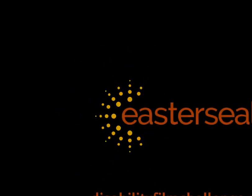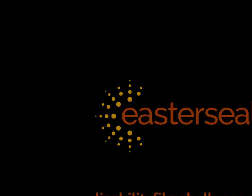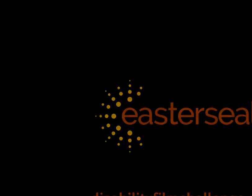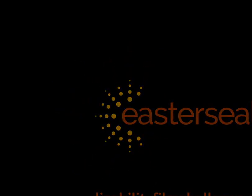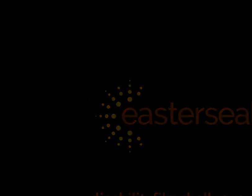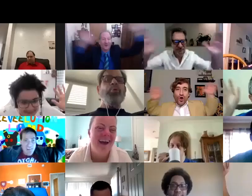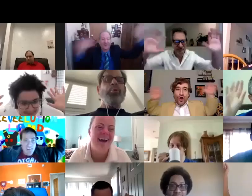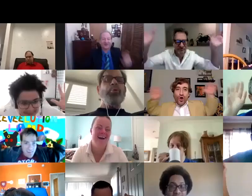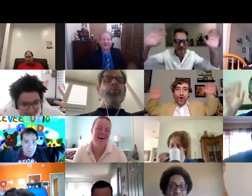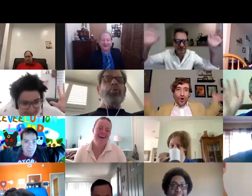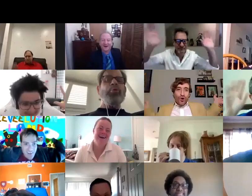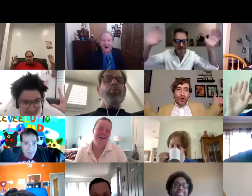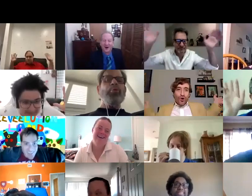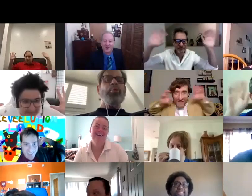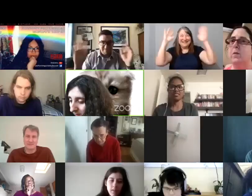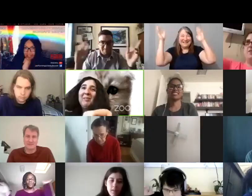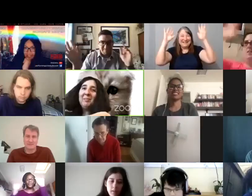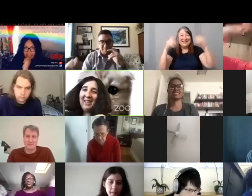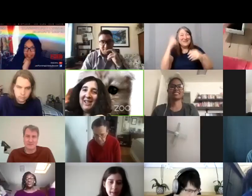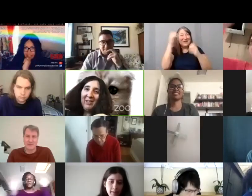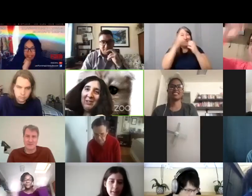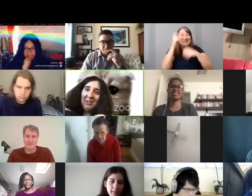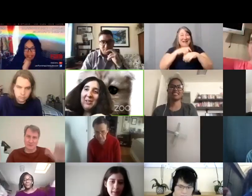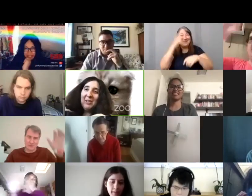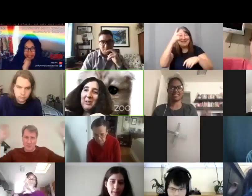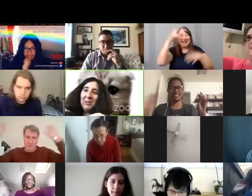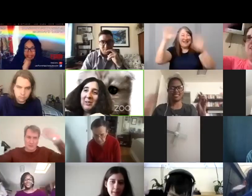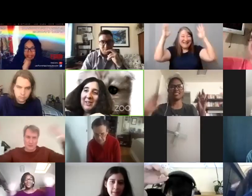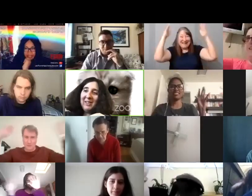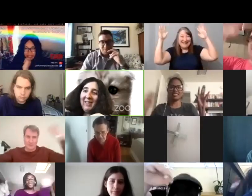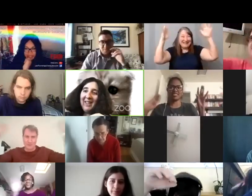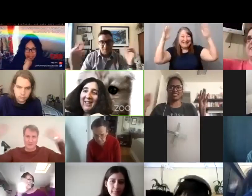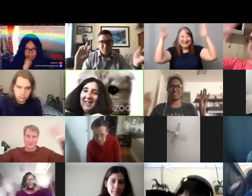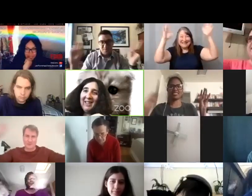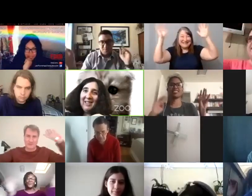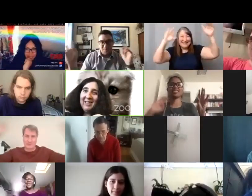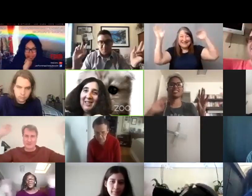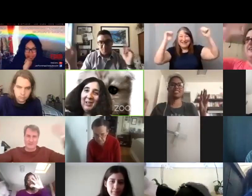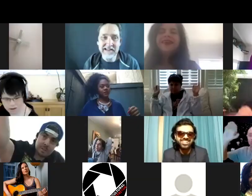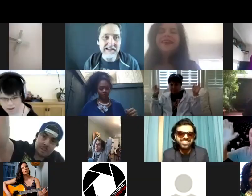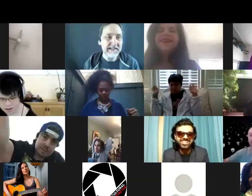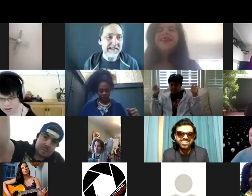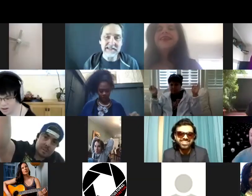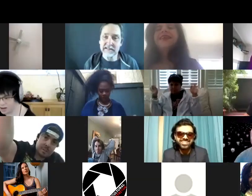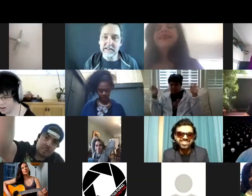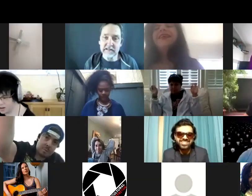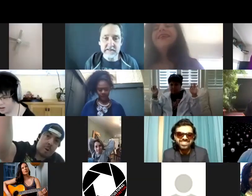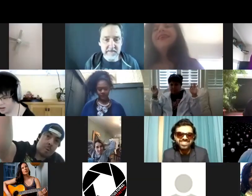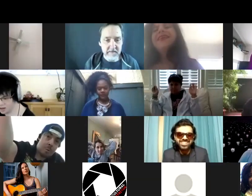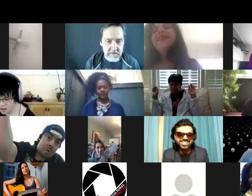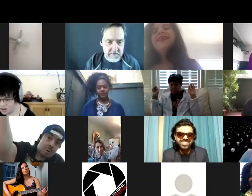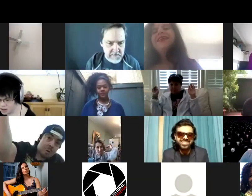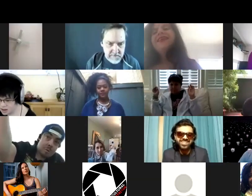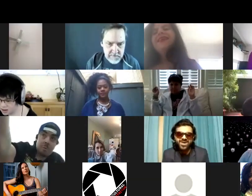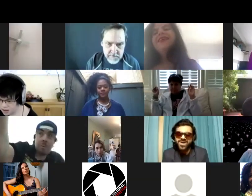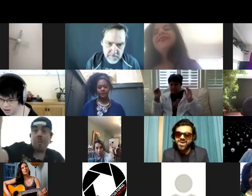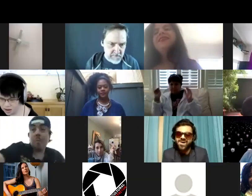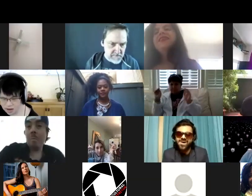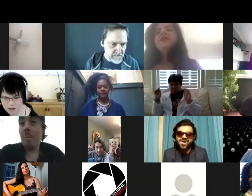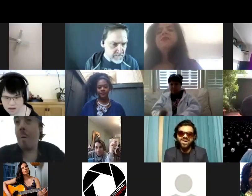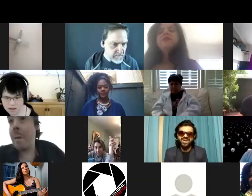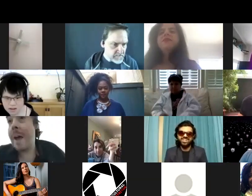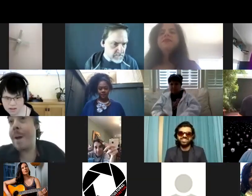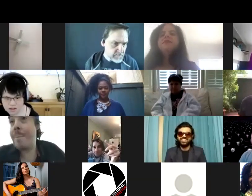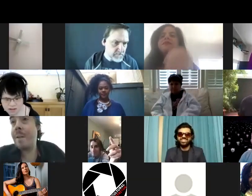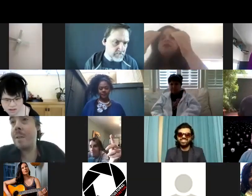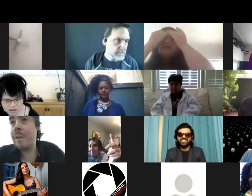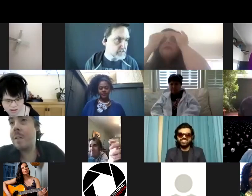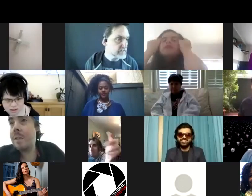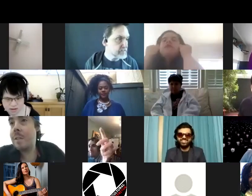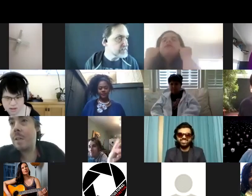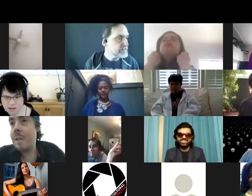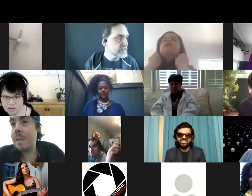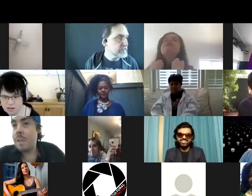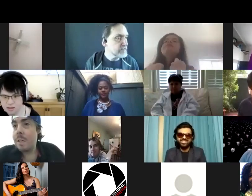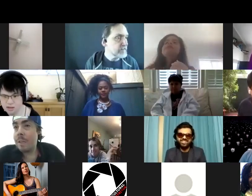All righty, well here we go.